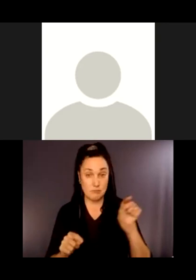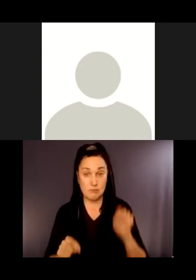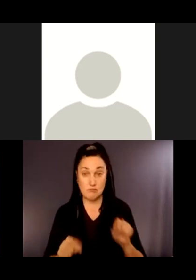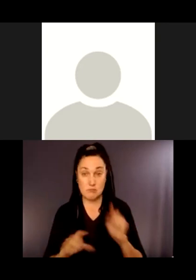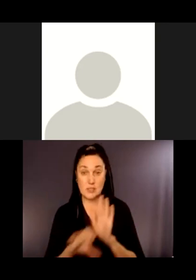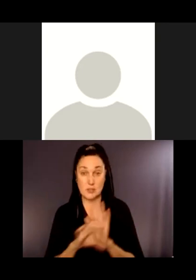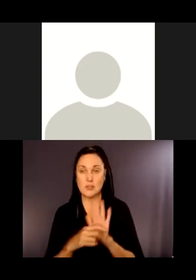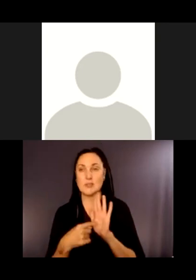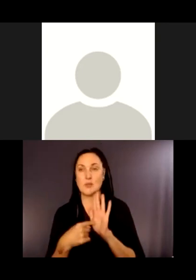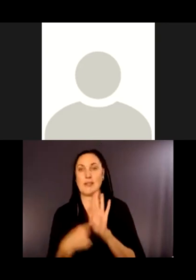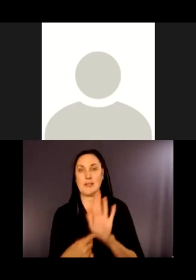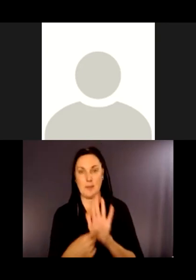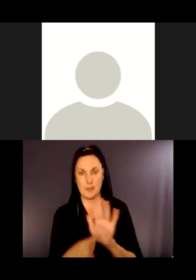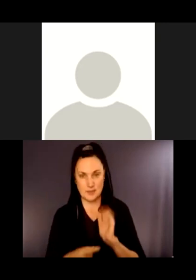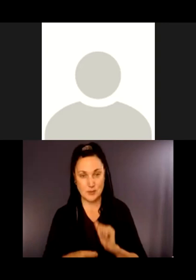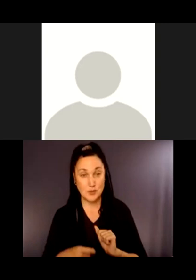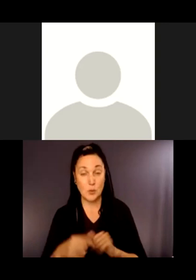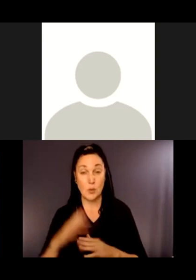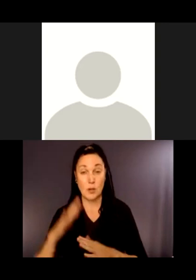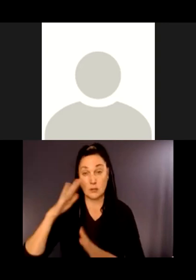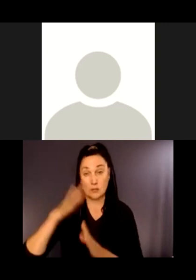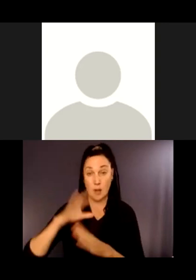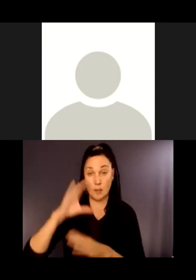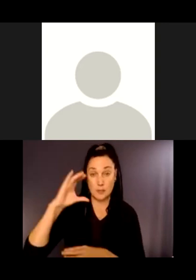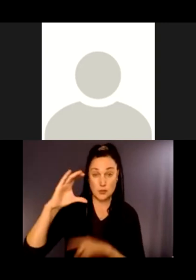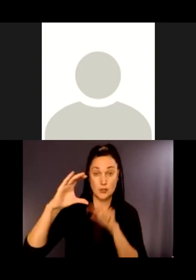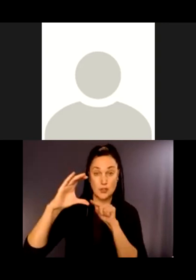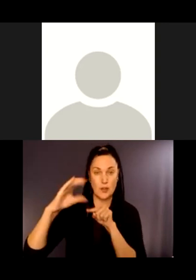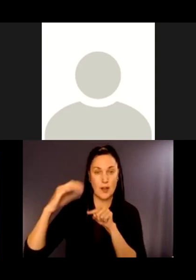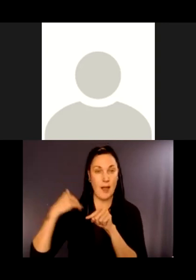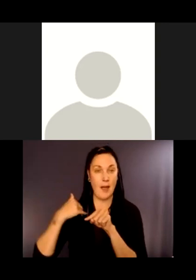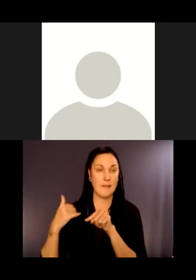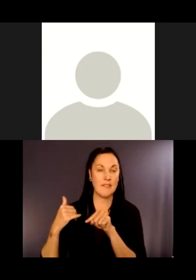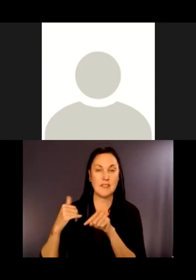The top picture is of a sign with a 3D model of a salmon,